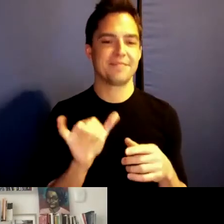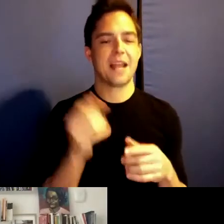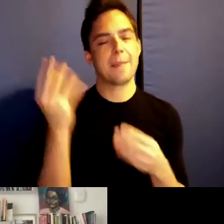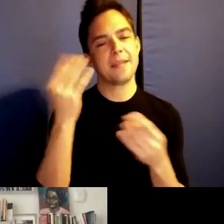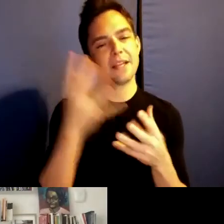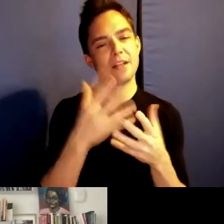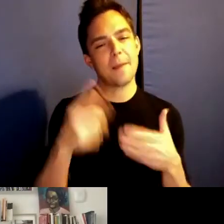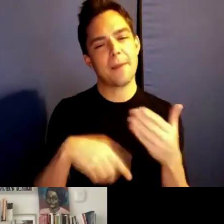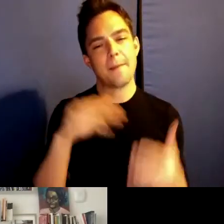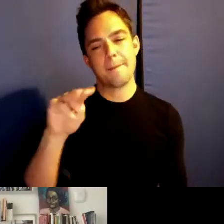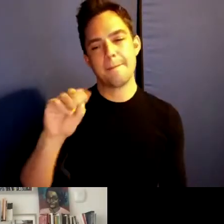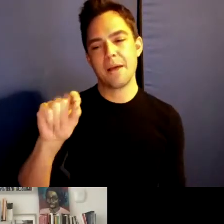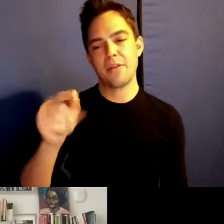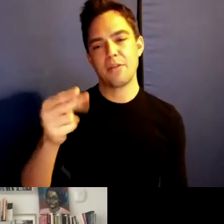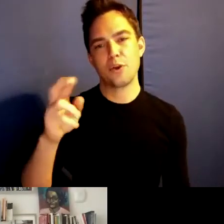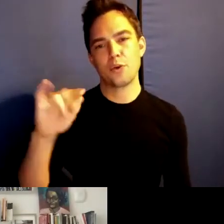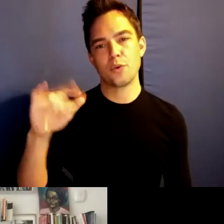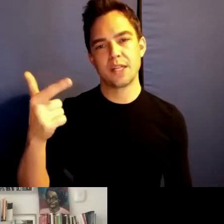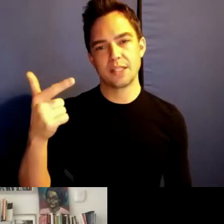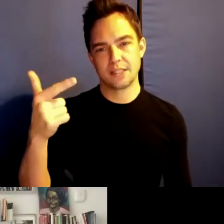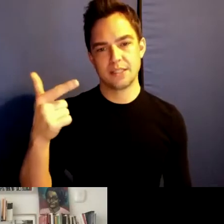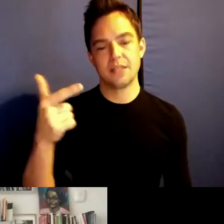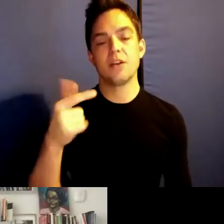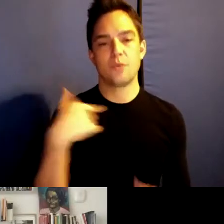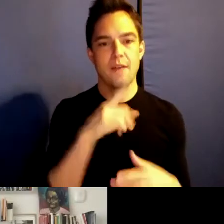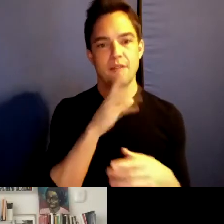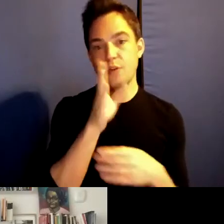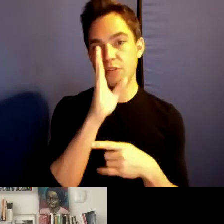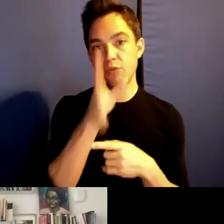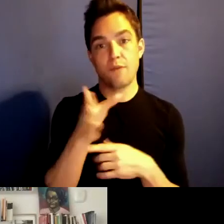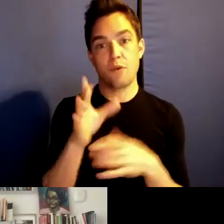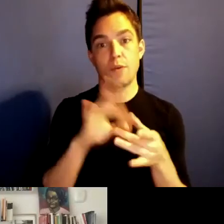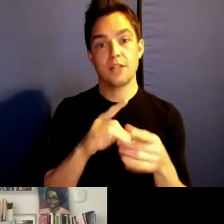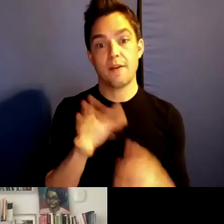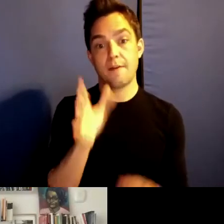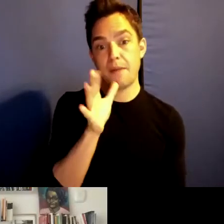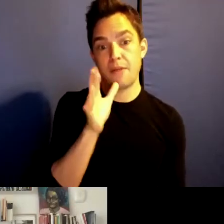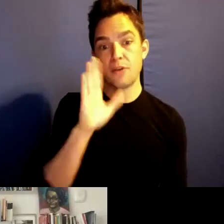We have a straightforward relationship about mother and daughter.